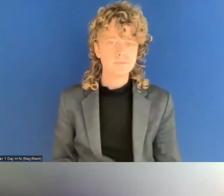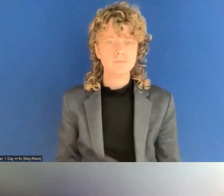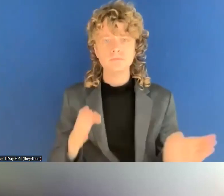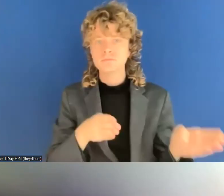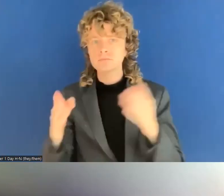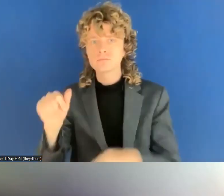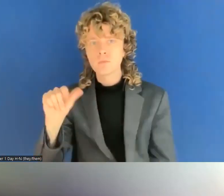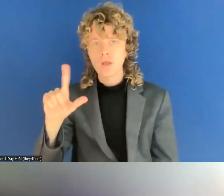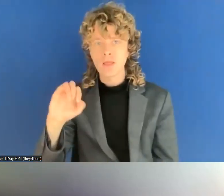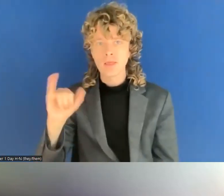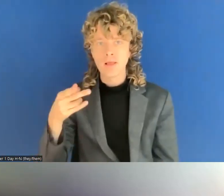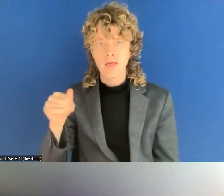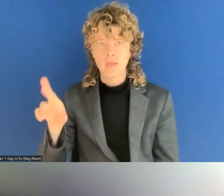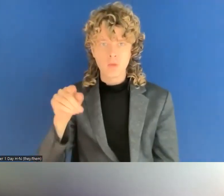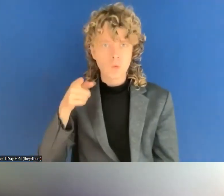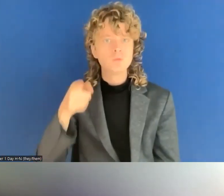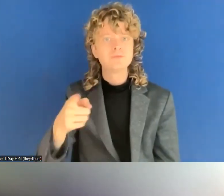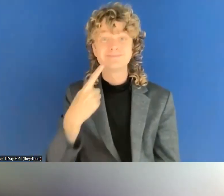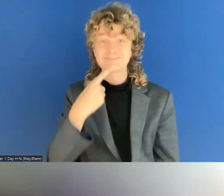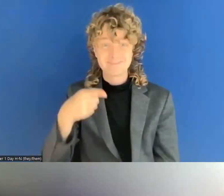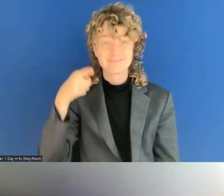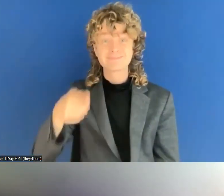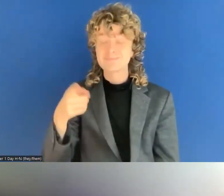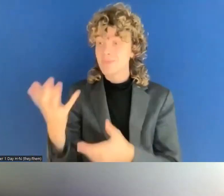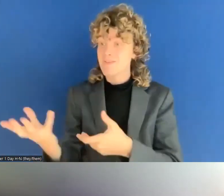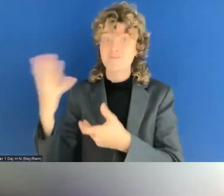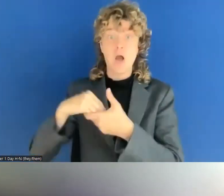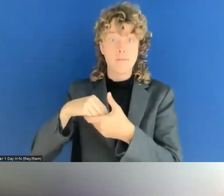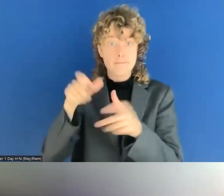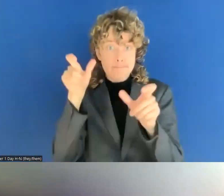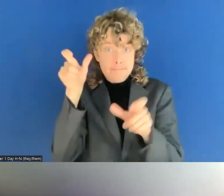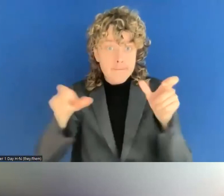end users with disabilities is important, but how how is that going to be improved?